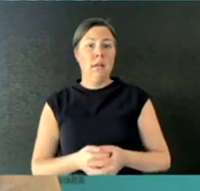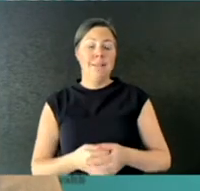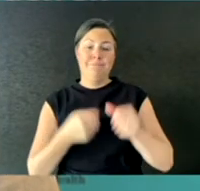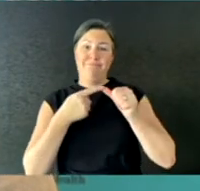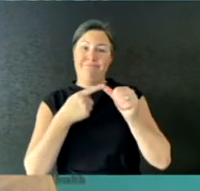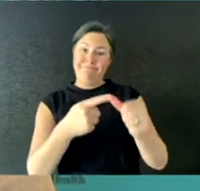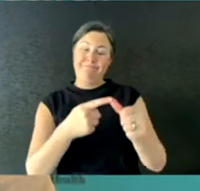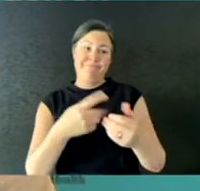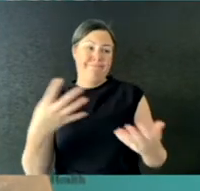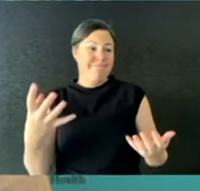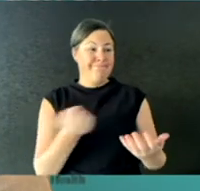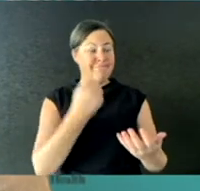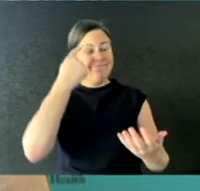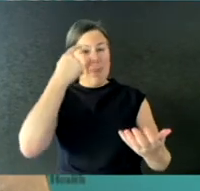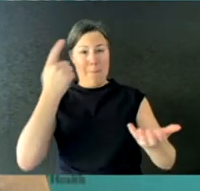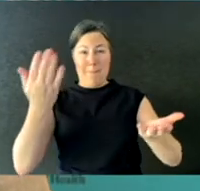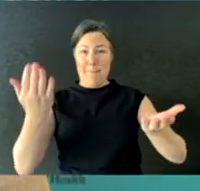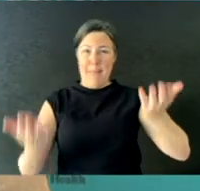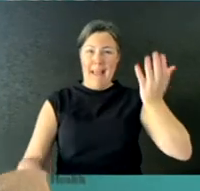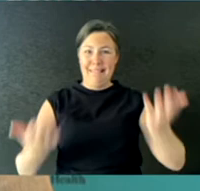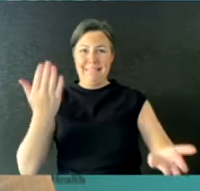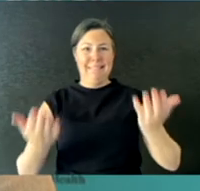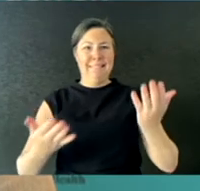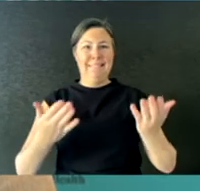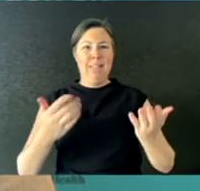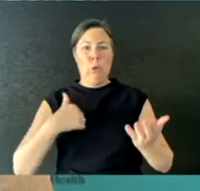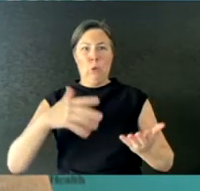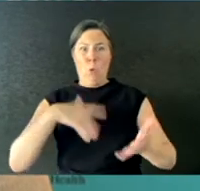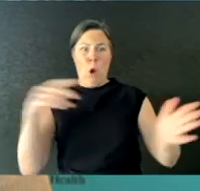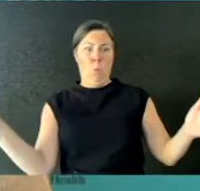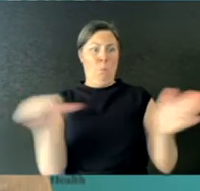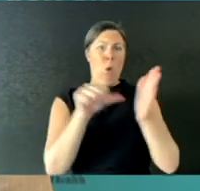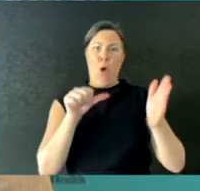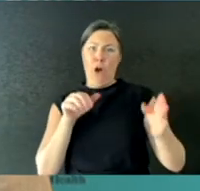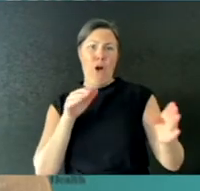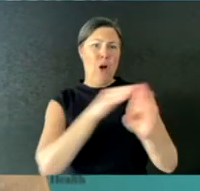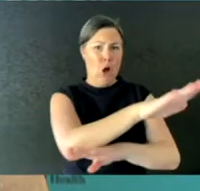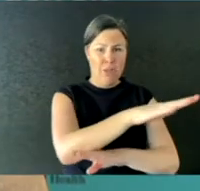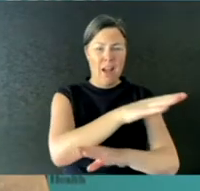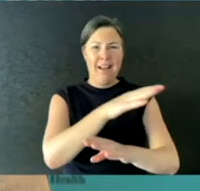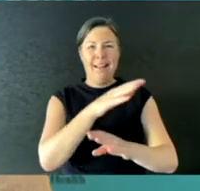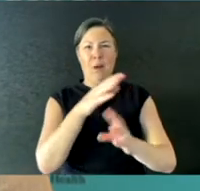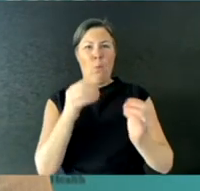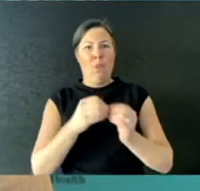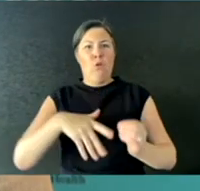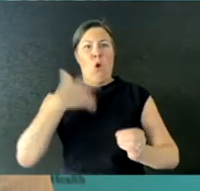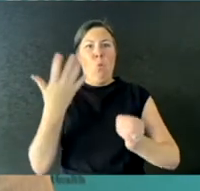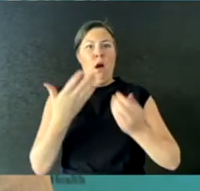We're clearly looking at numbers within seven out of the eight jurisdictions in Australia